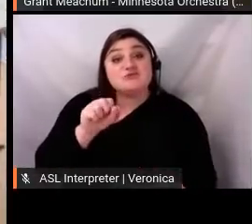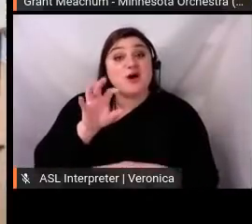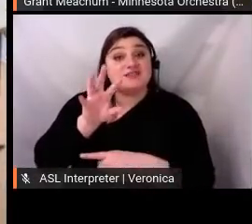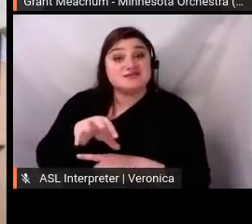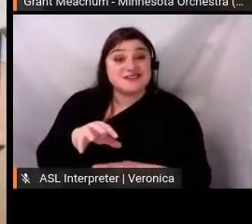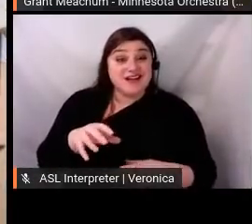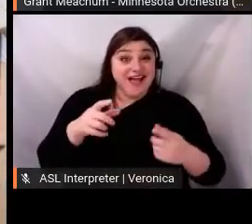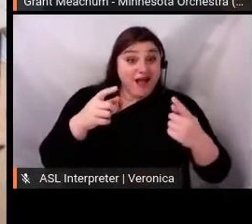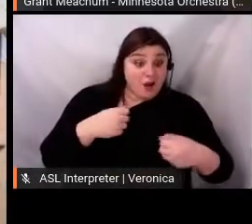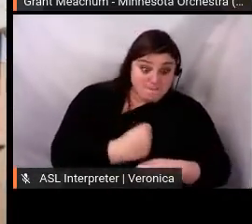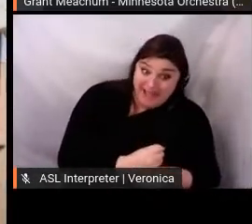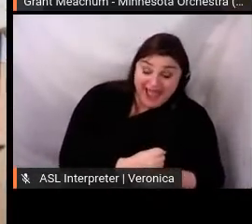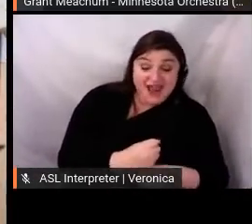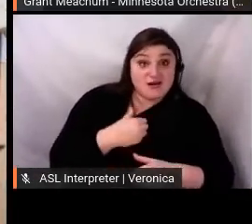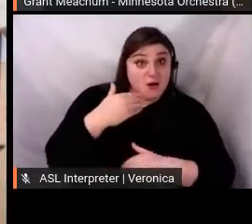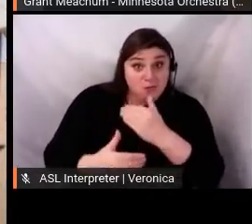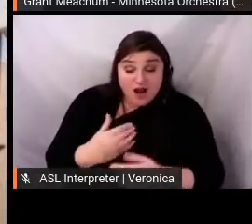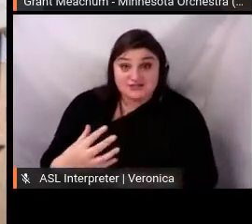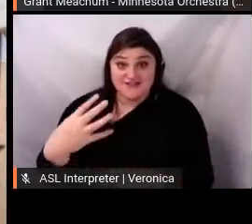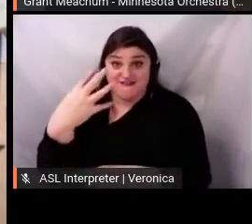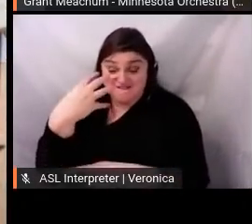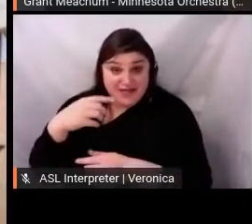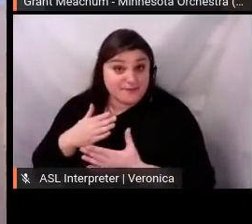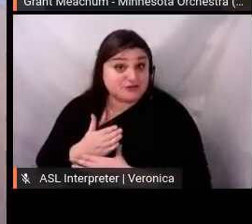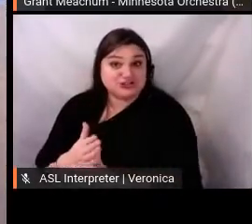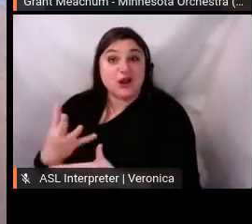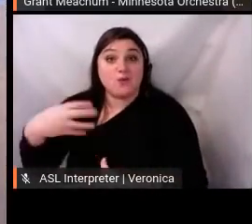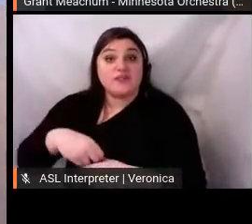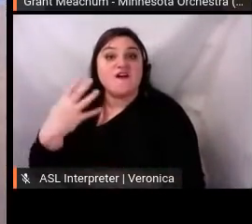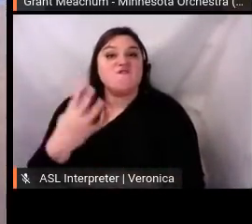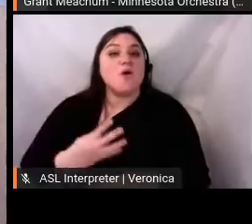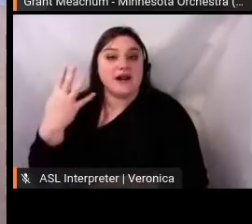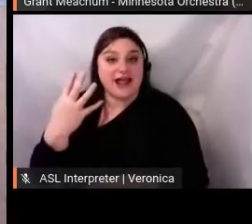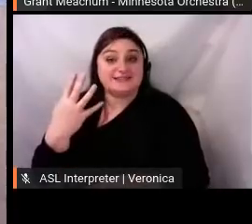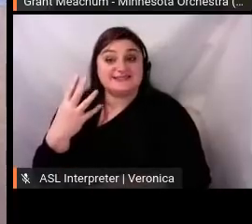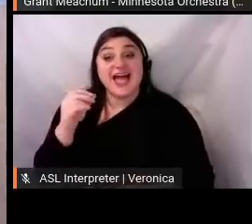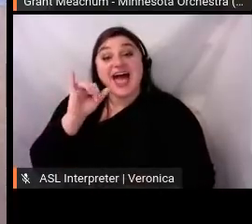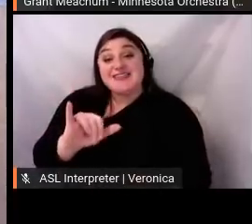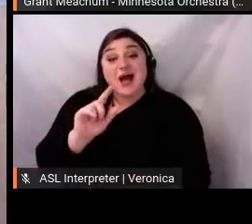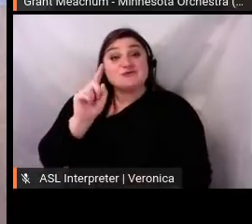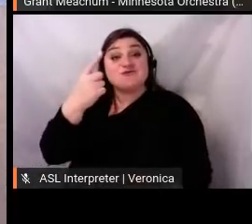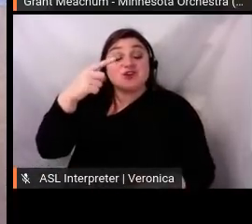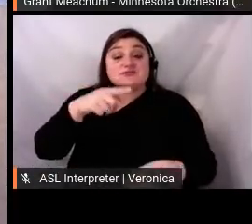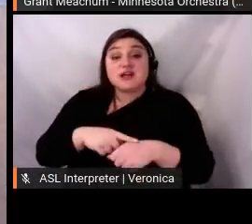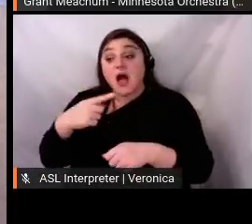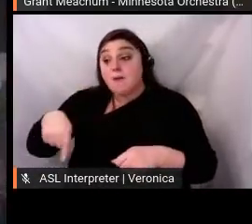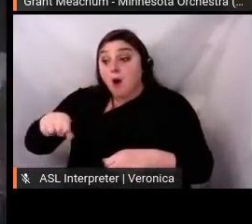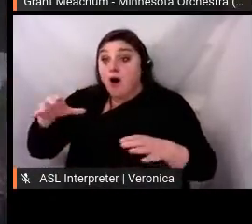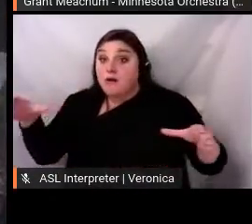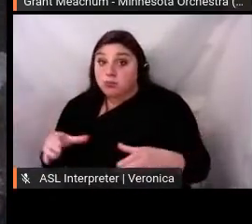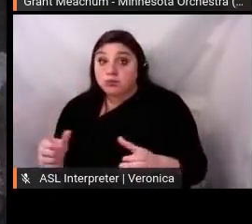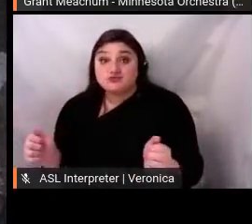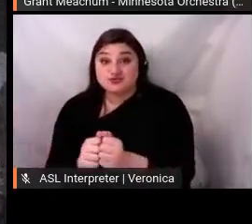the first time our musicians performed something together in the same room since March 13th. Three very different projects,